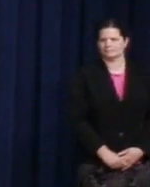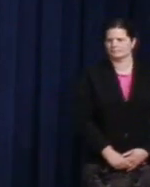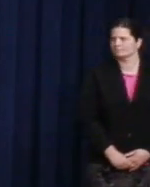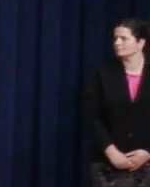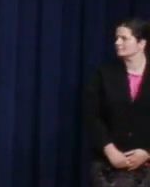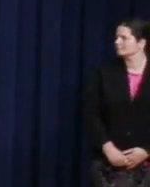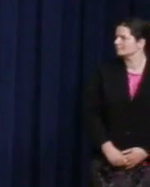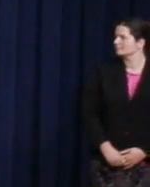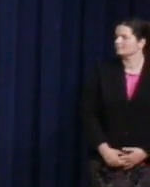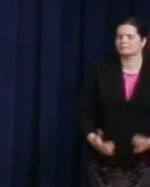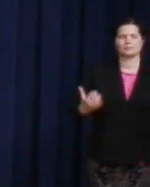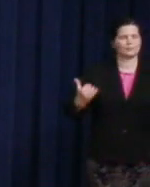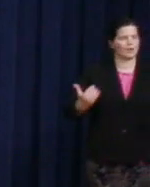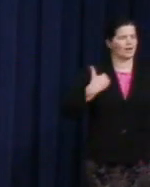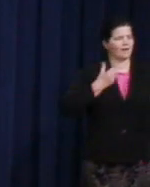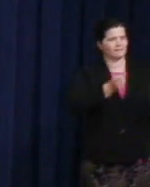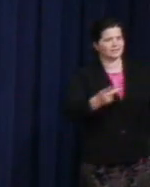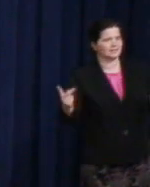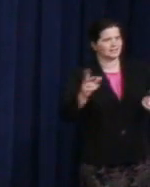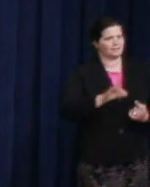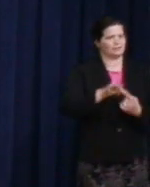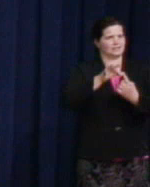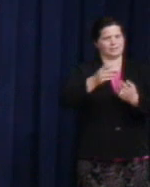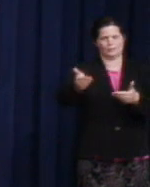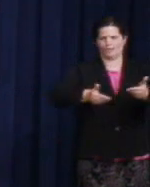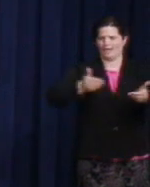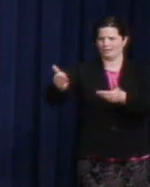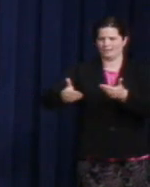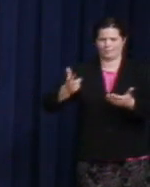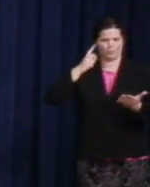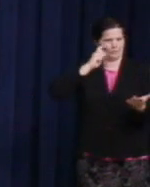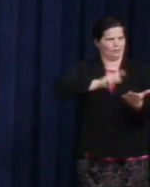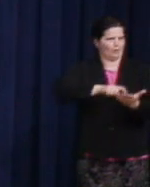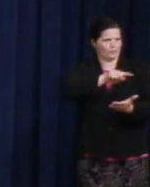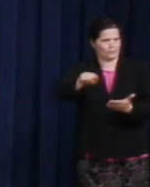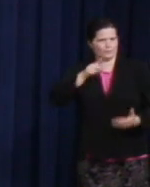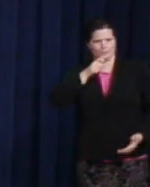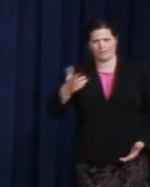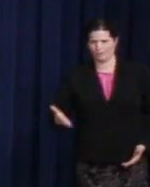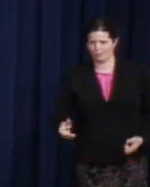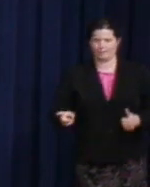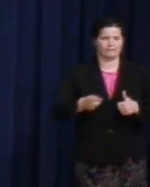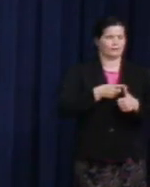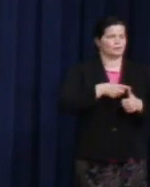Gatum Rogabon: We are joined today by a number of distinguished guests and I'd like to take a moment to acknowledge them. First, the United States Postal Service